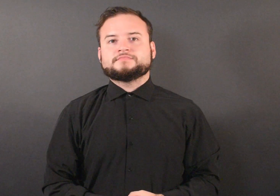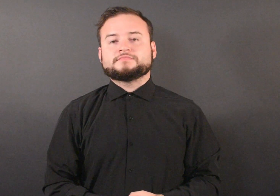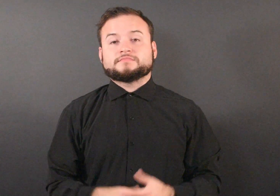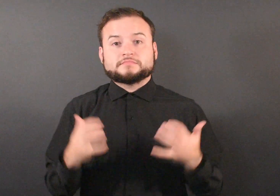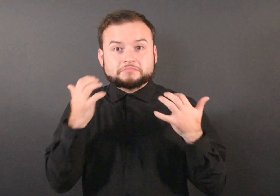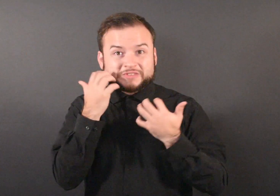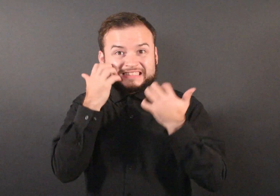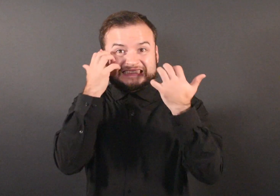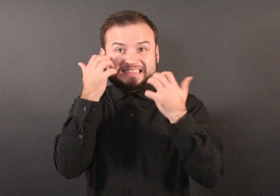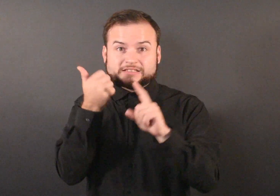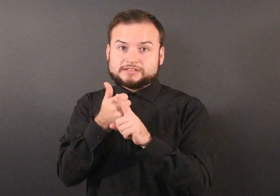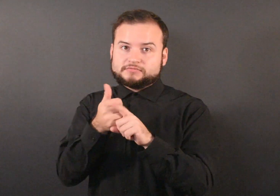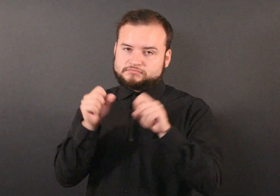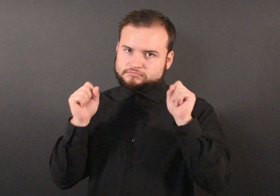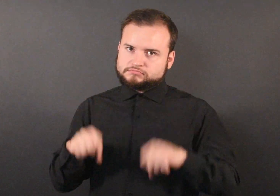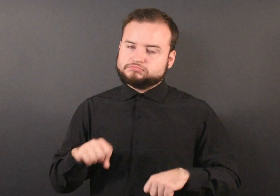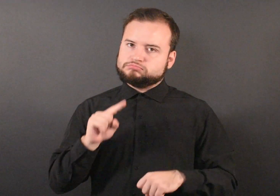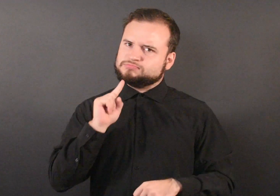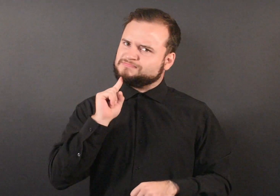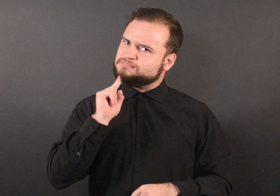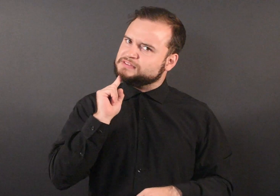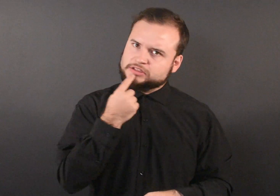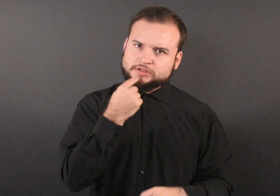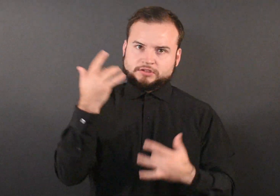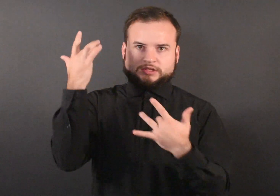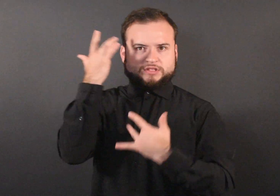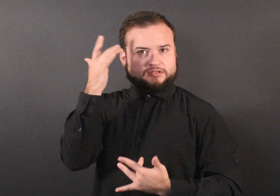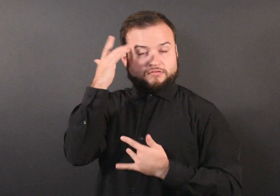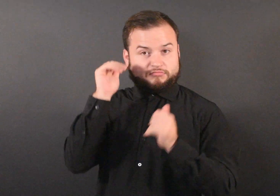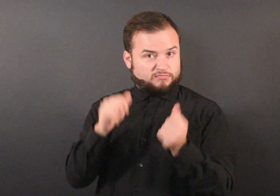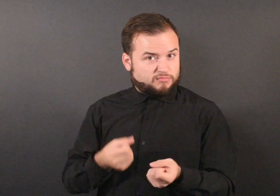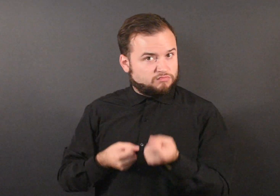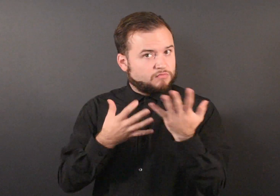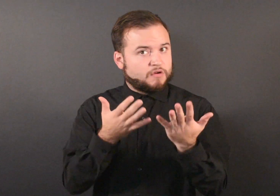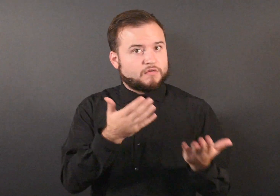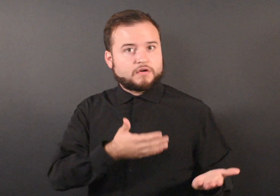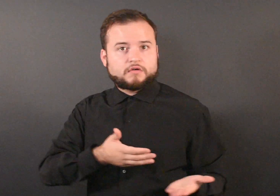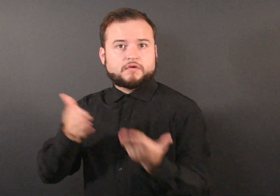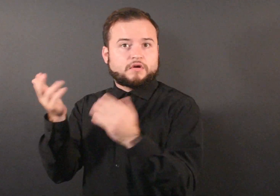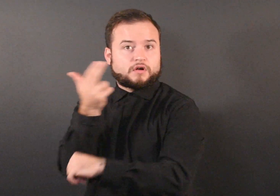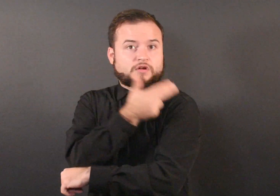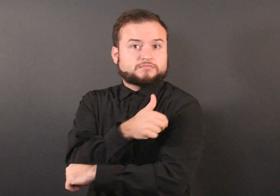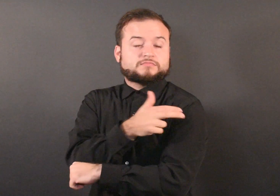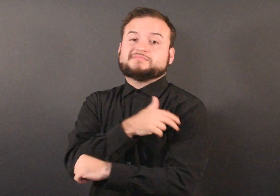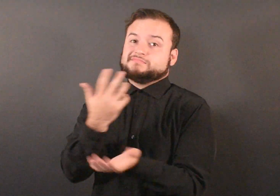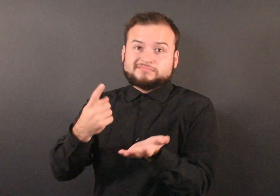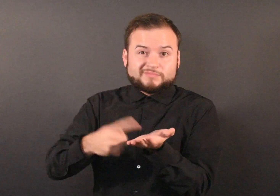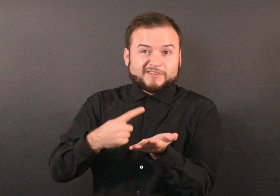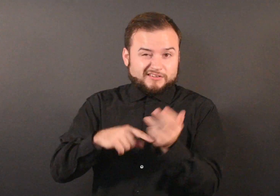“Measles can be a very serious disease, causing hospitalizations and sometimes death.